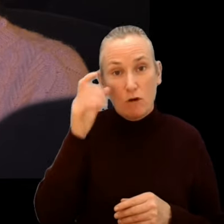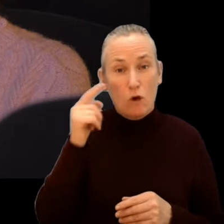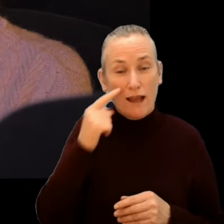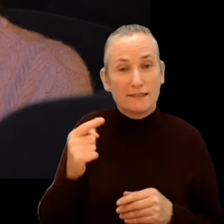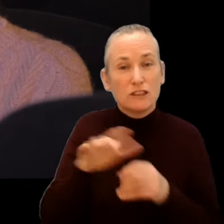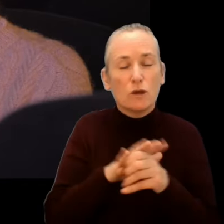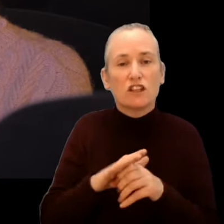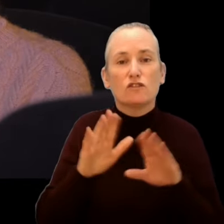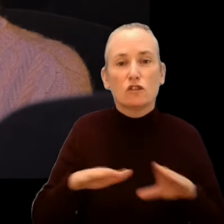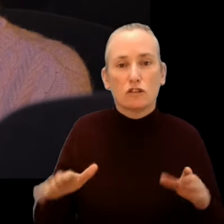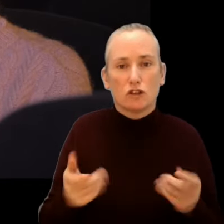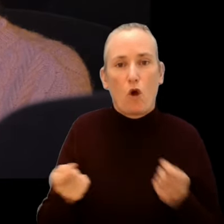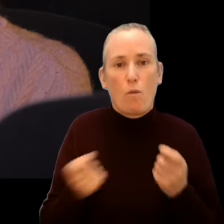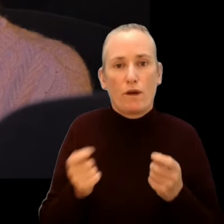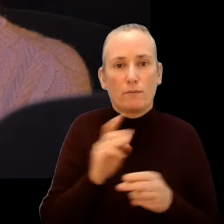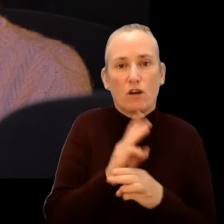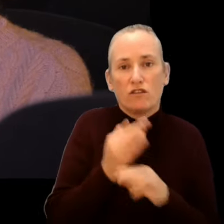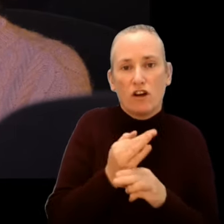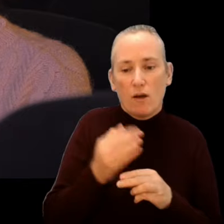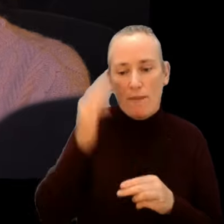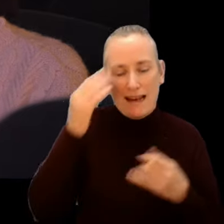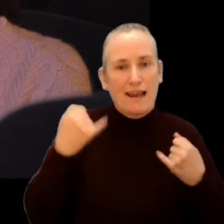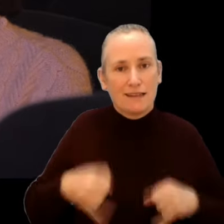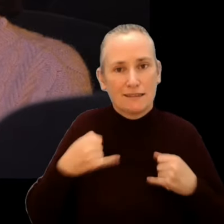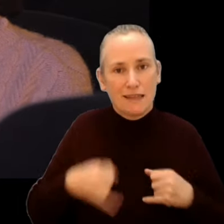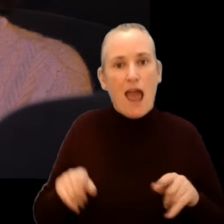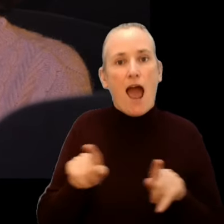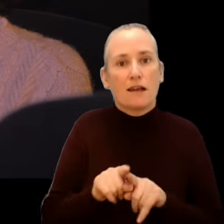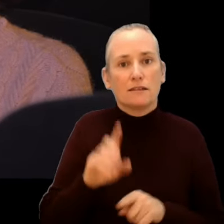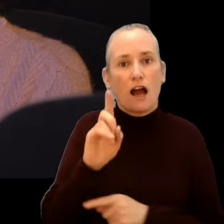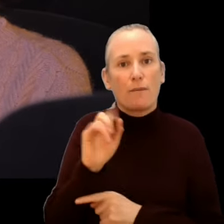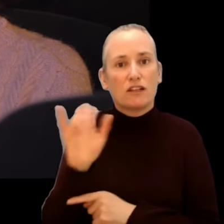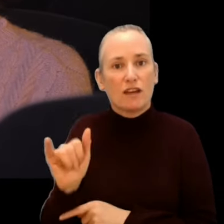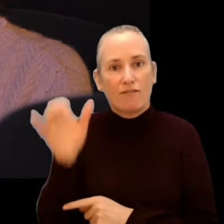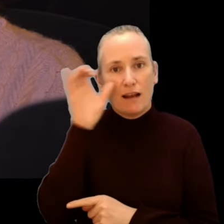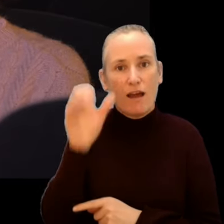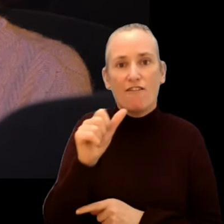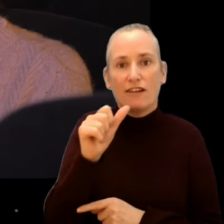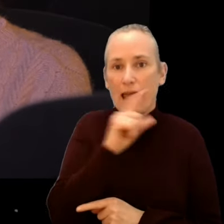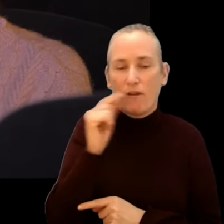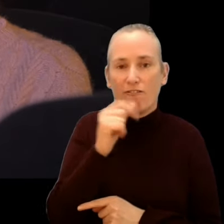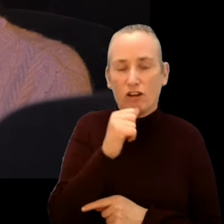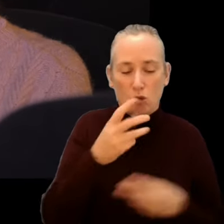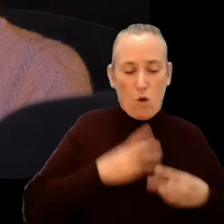circumstance of children coping with a parent’s mental illness, alongside documentary films The First Woman and Looking for Horses.